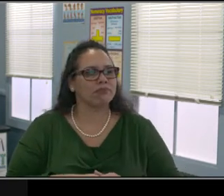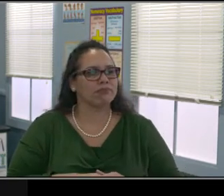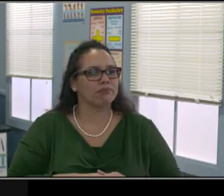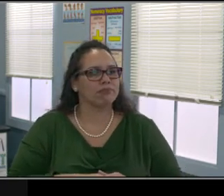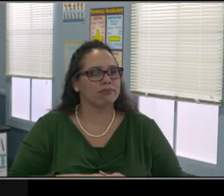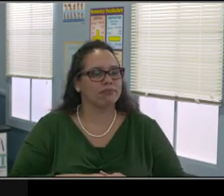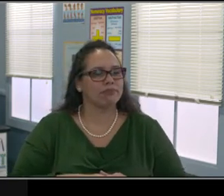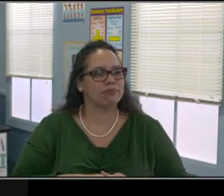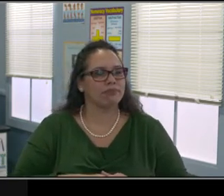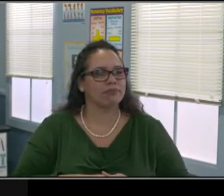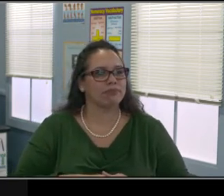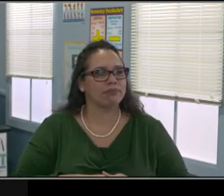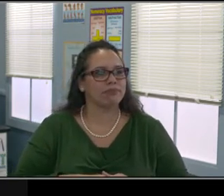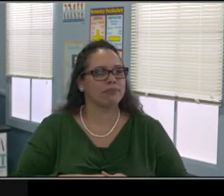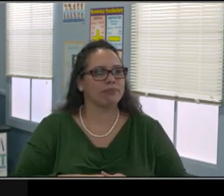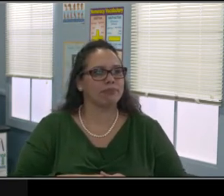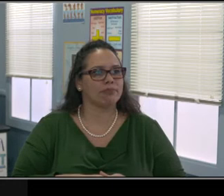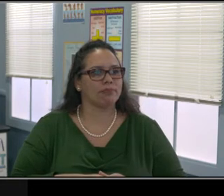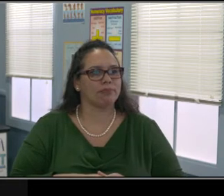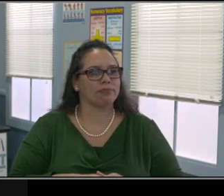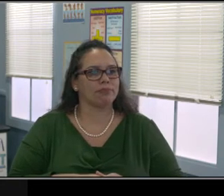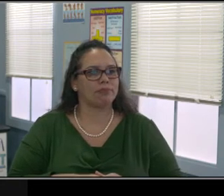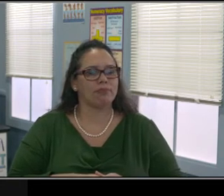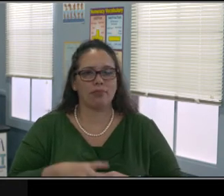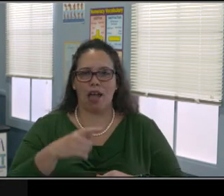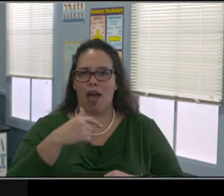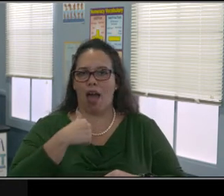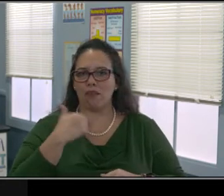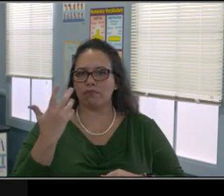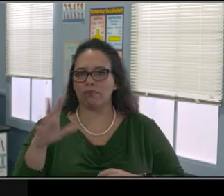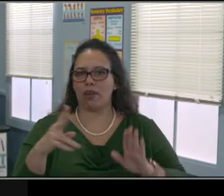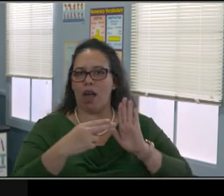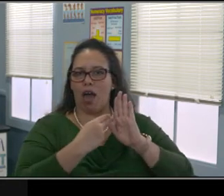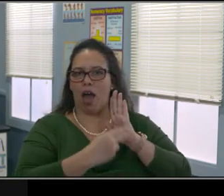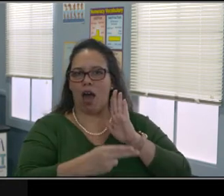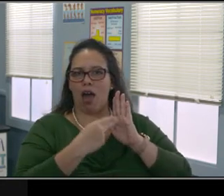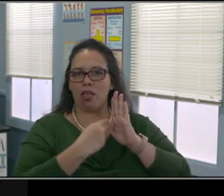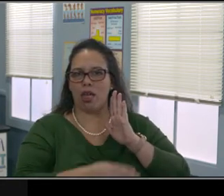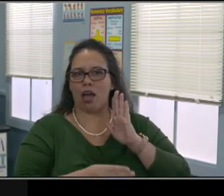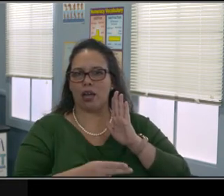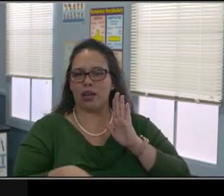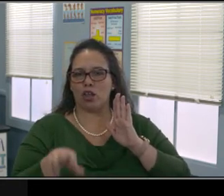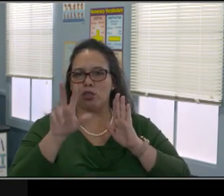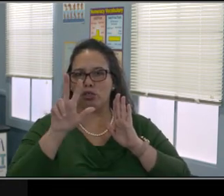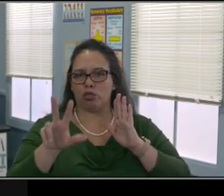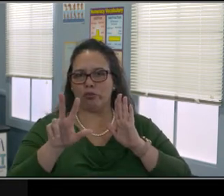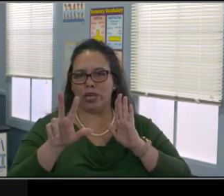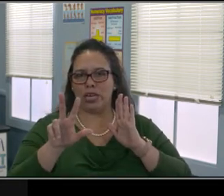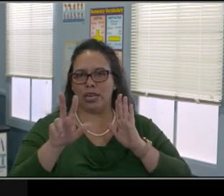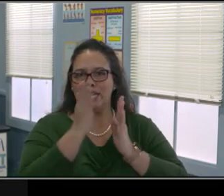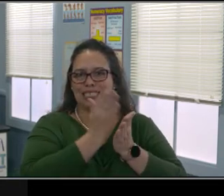it talks about, is the distance learning plan part of FAPE? Is it not? And what does that even mean?